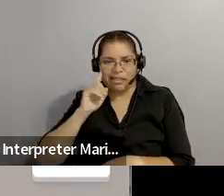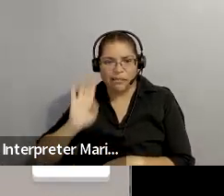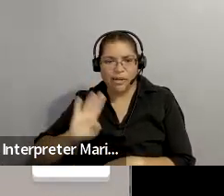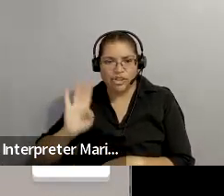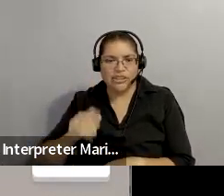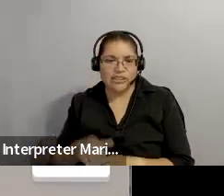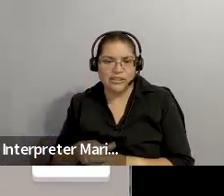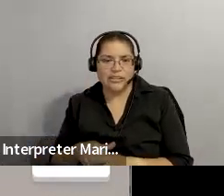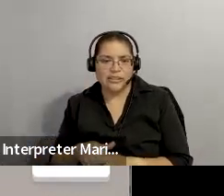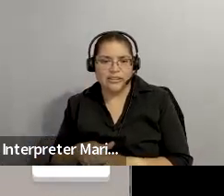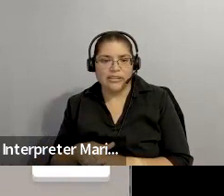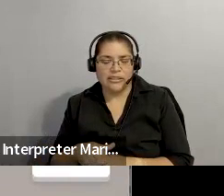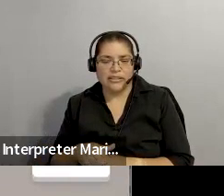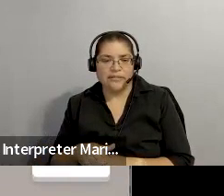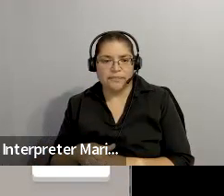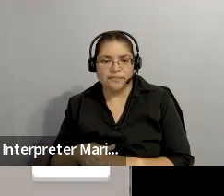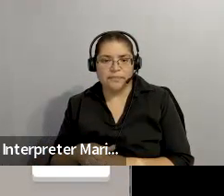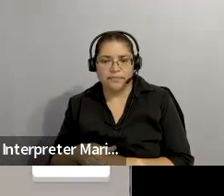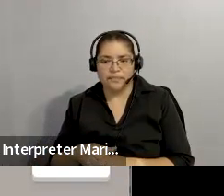: Which major marathon was the first to create a wheelchair division in 1975? London Marathon, Boston Marathon, Chicago Marathon, New York City Marathon.